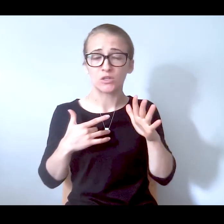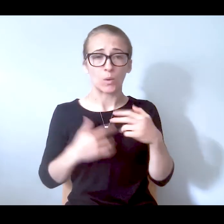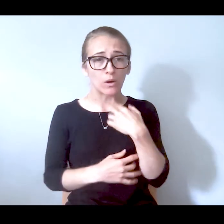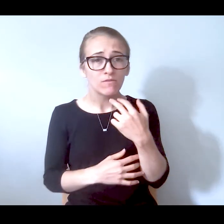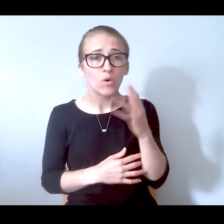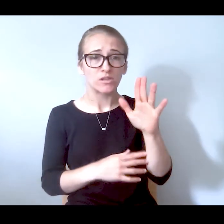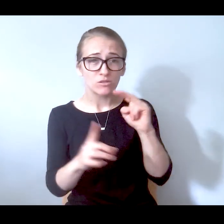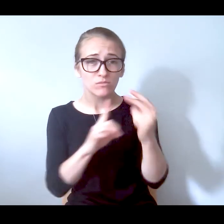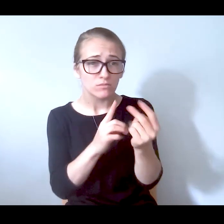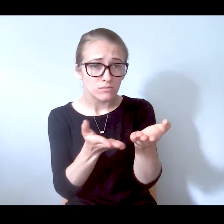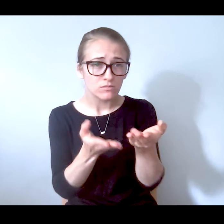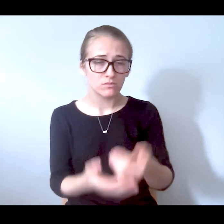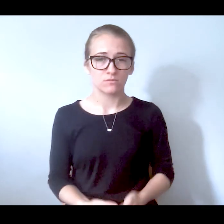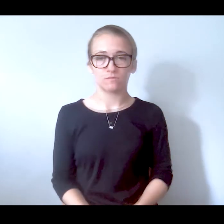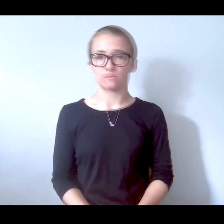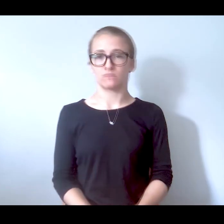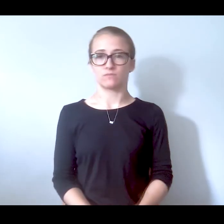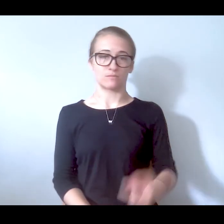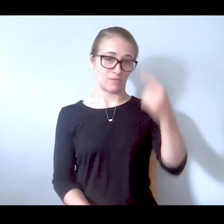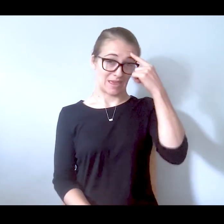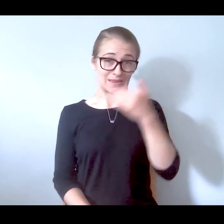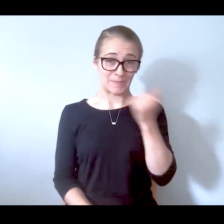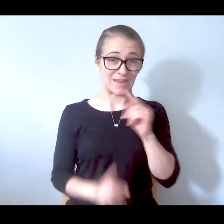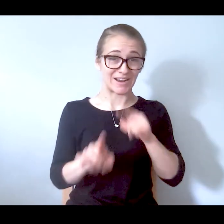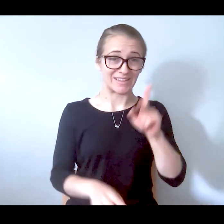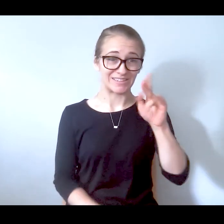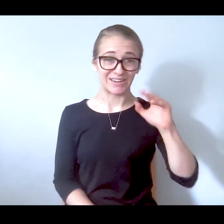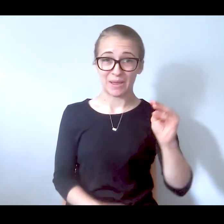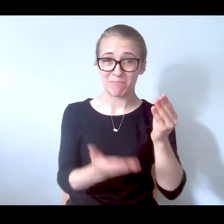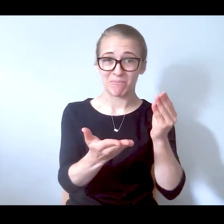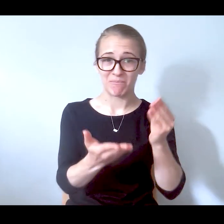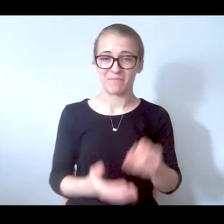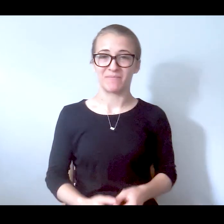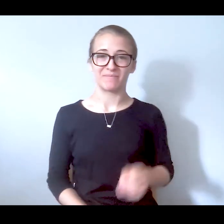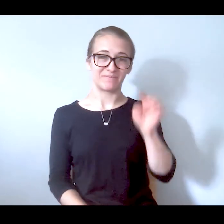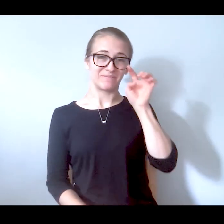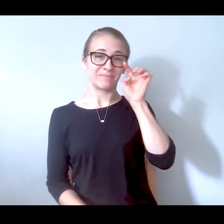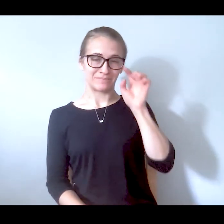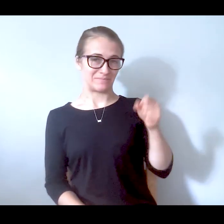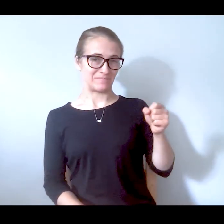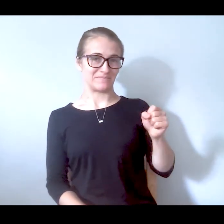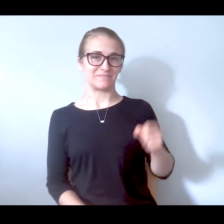and your voice? I think you could better answer that, Kim.